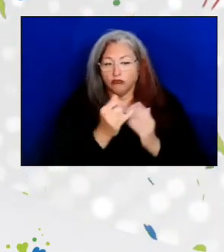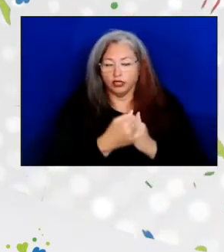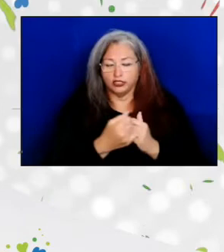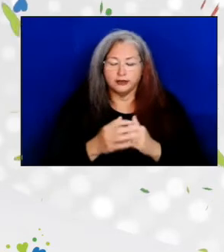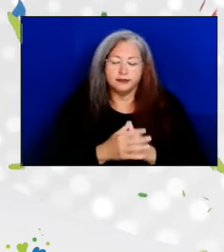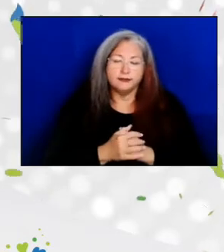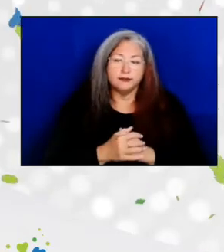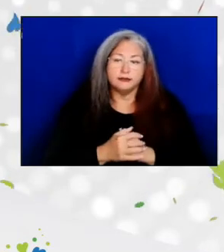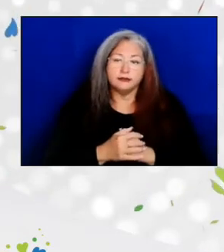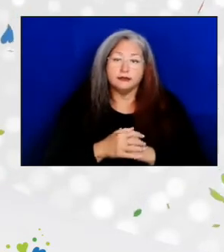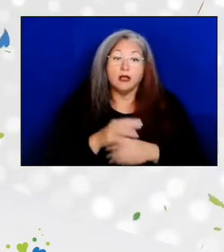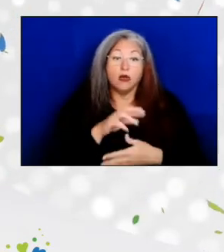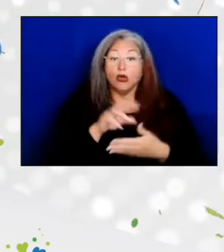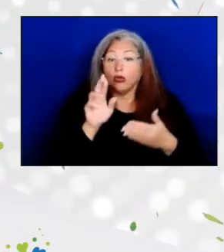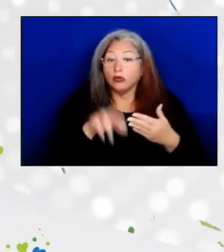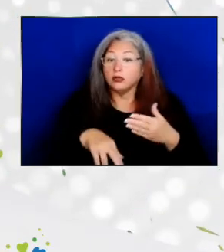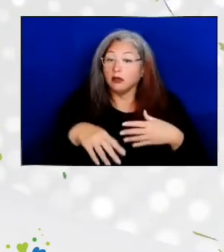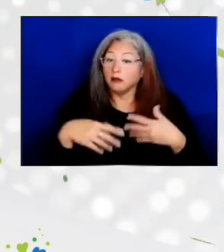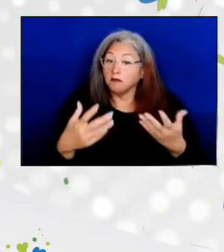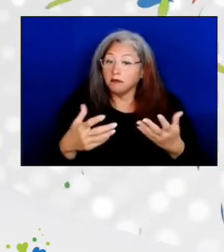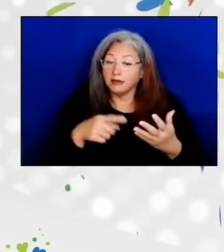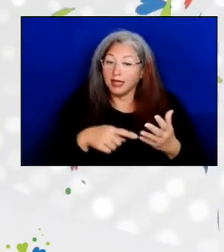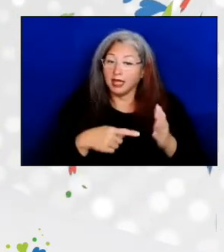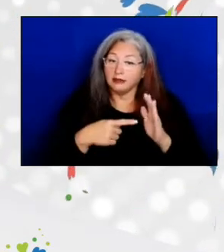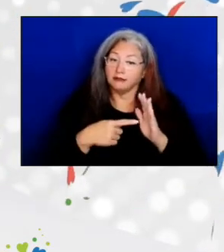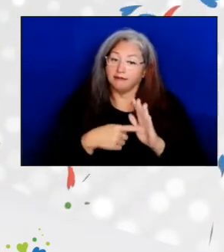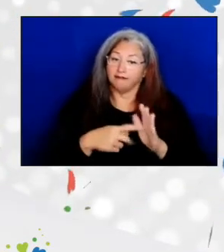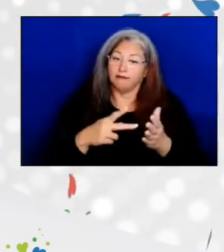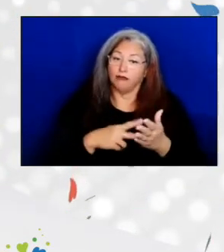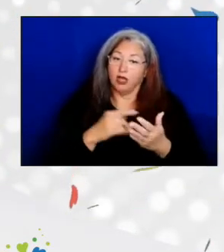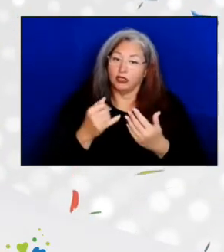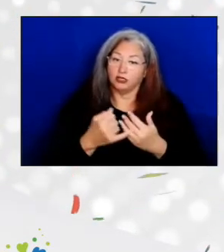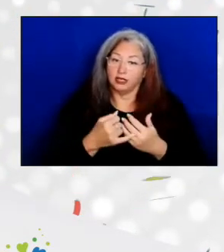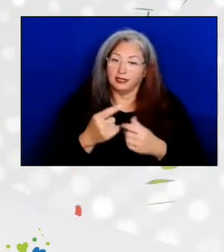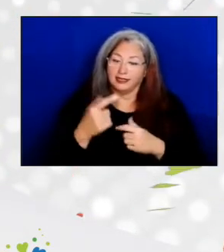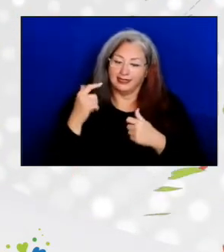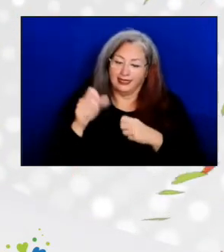As a result of that model demonstration project, in 1972